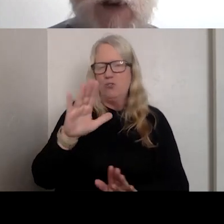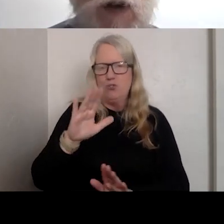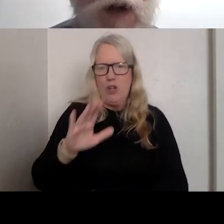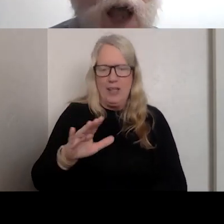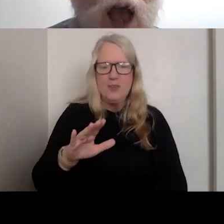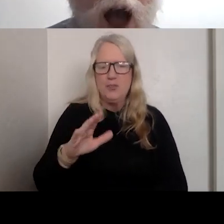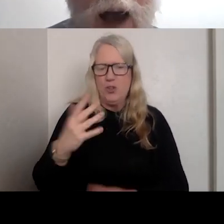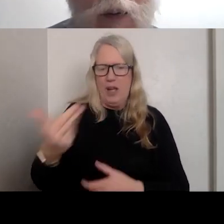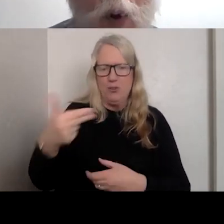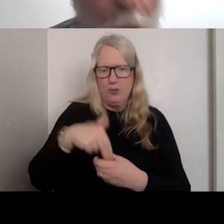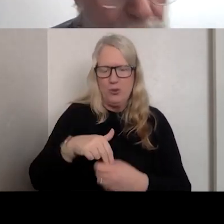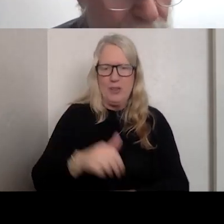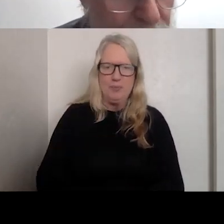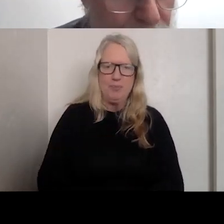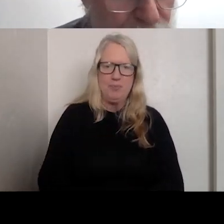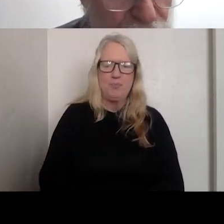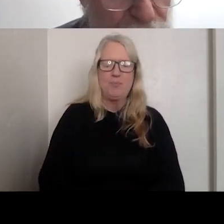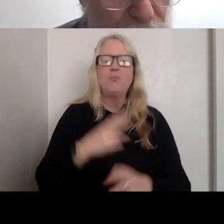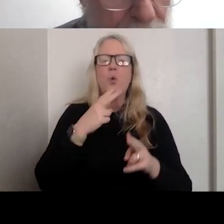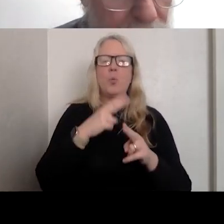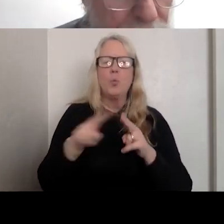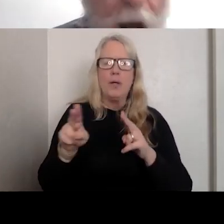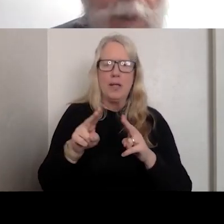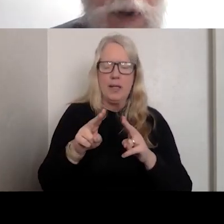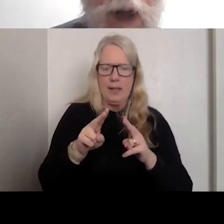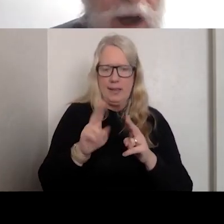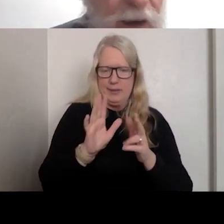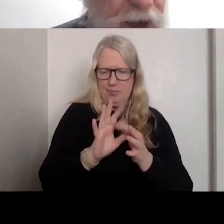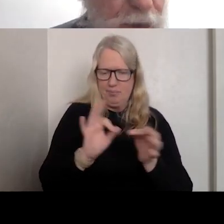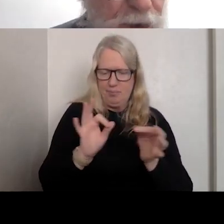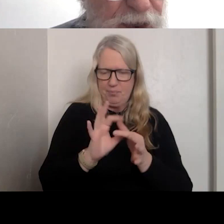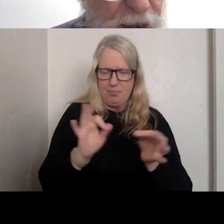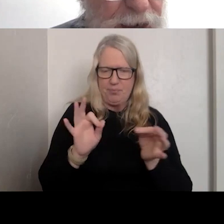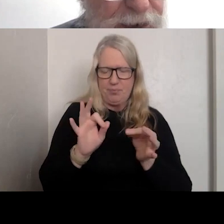HAVE HER. I WILL MENTION A COUPLE OF THINGS.